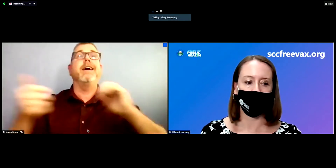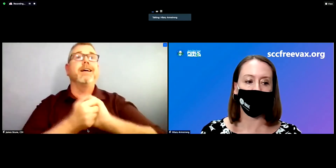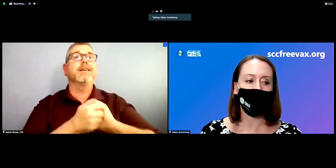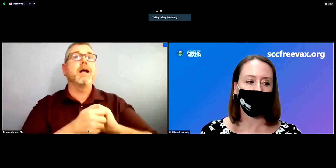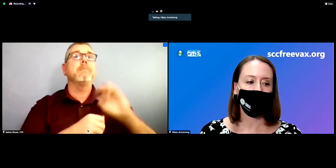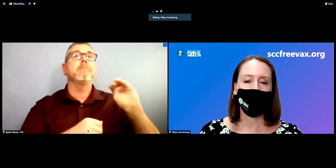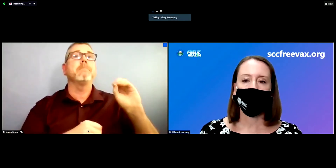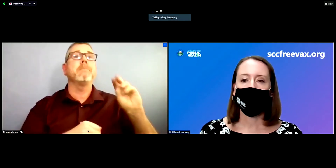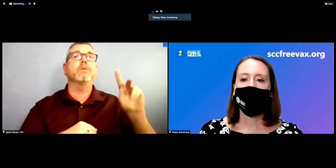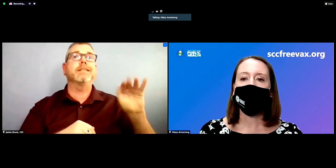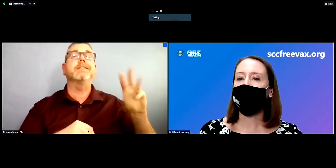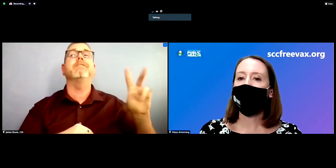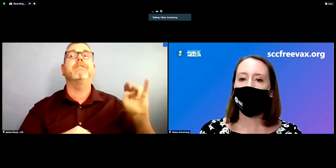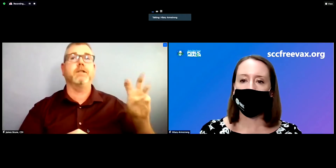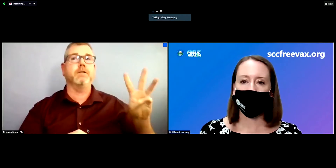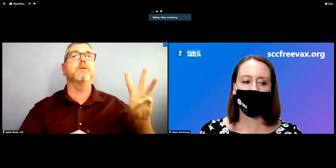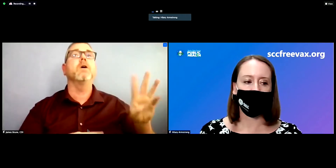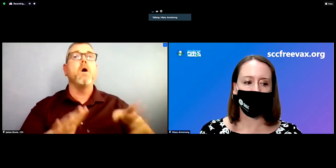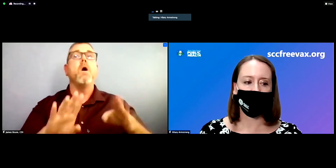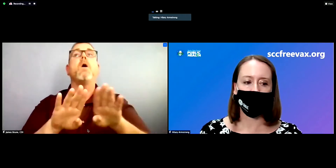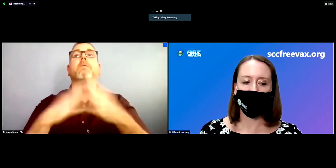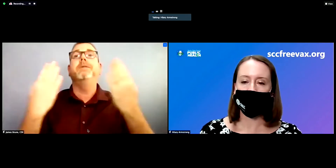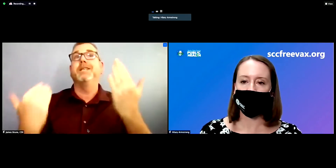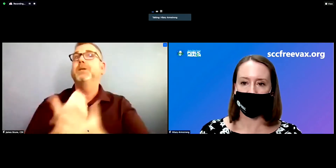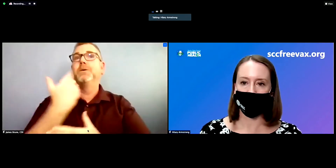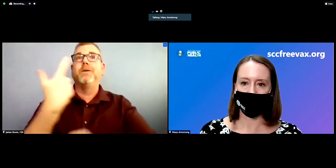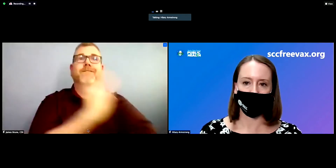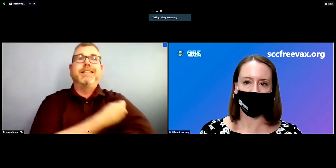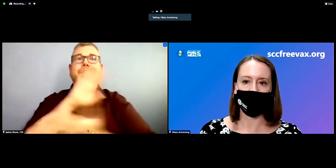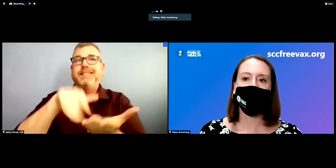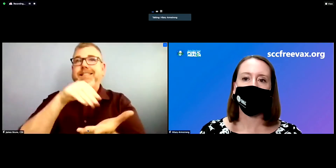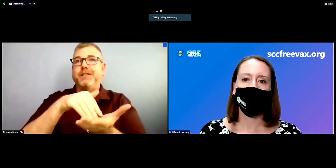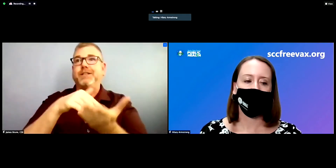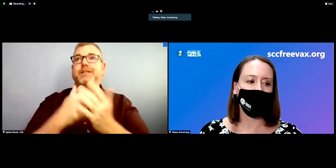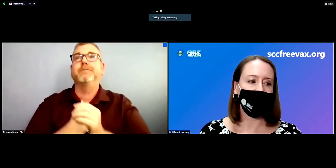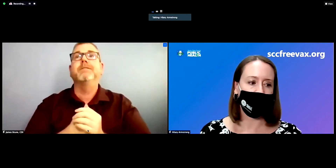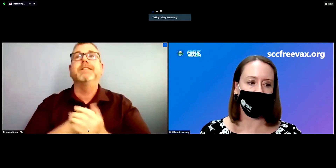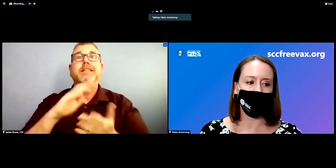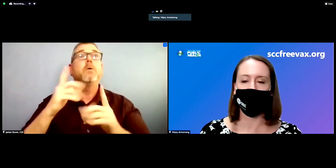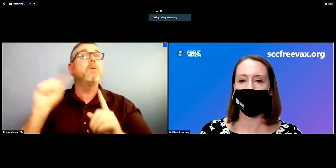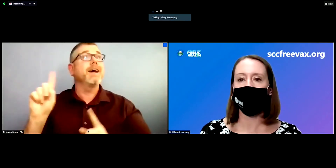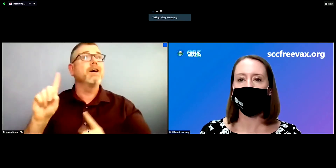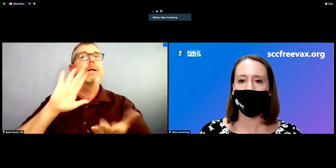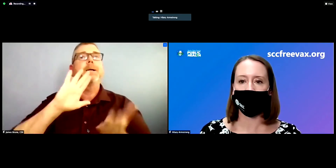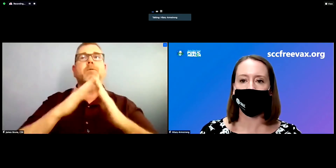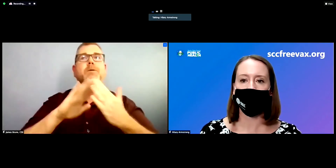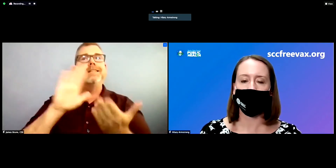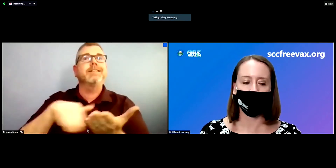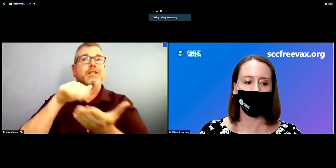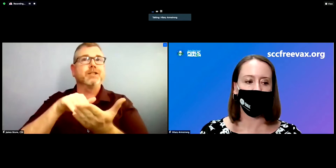Center. Today we're honored to have the following speakers with us we have Mountain View Mayor Ellen